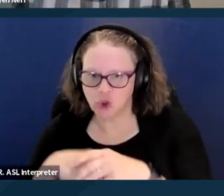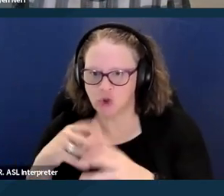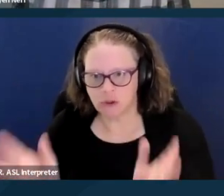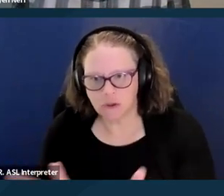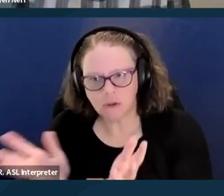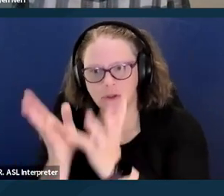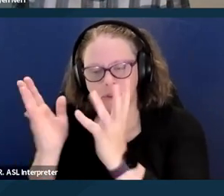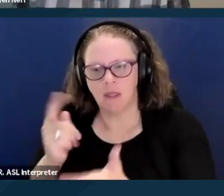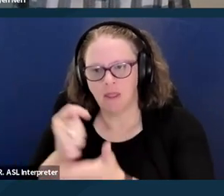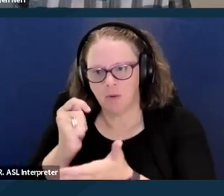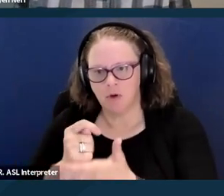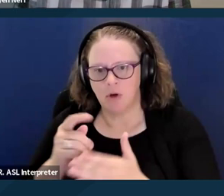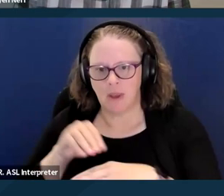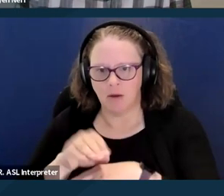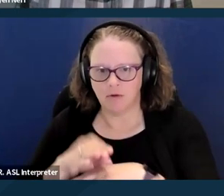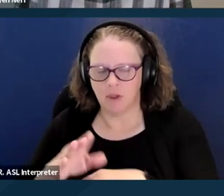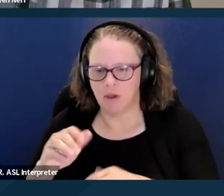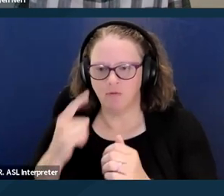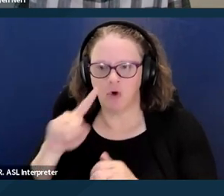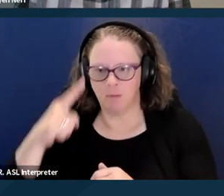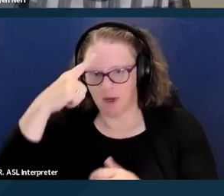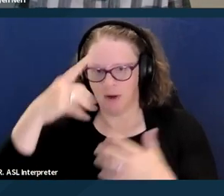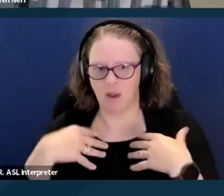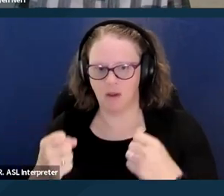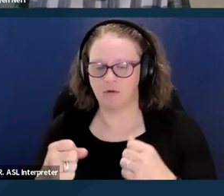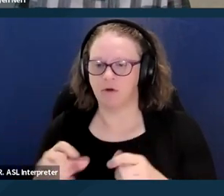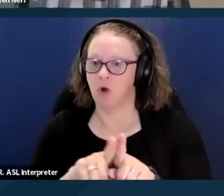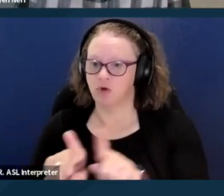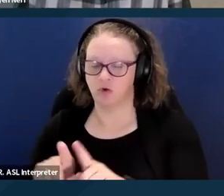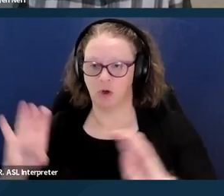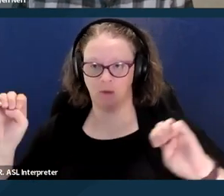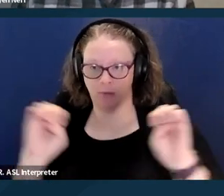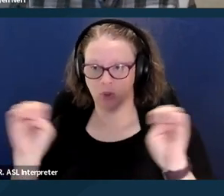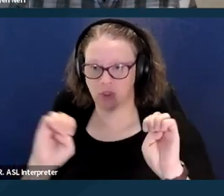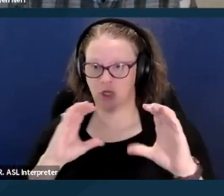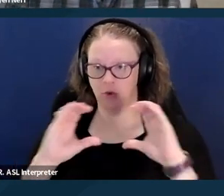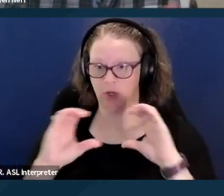It also includes emergency communication devices if a person's in an emergency situation,